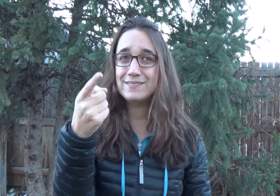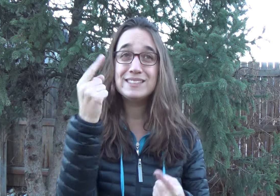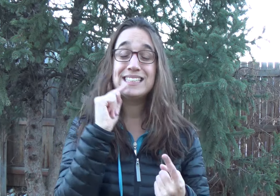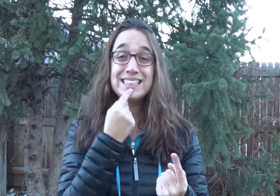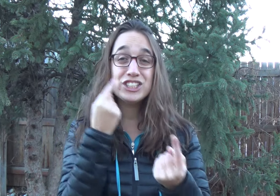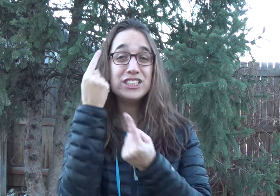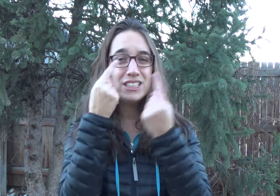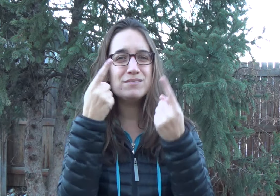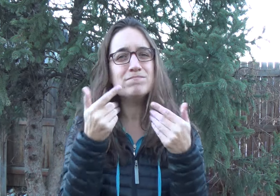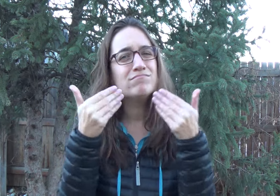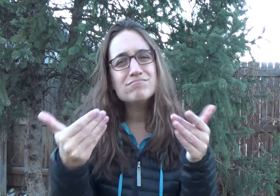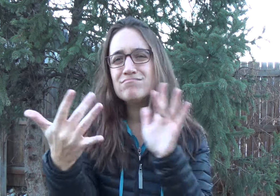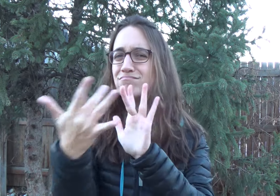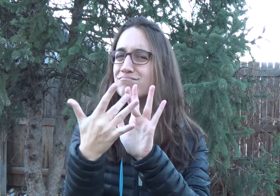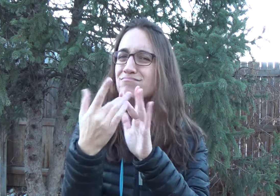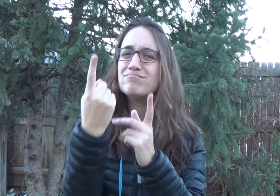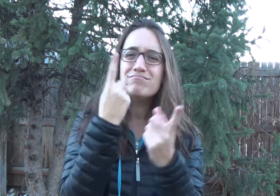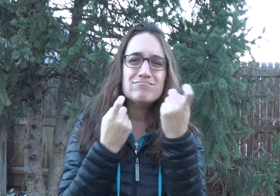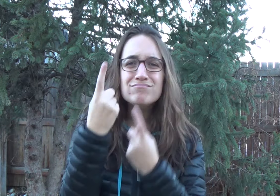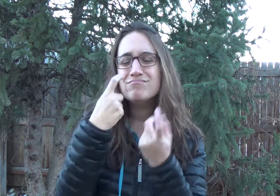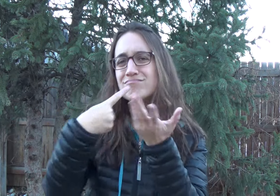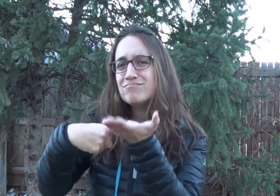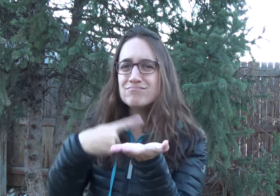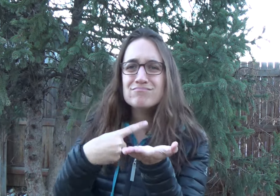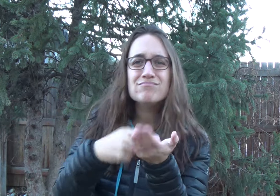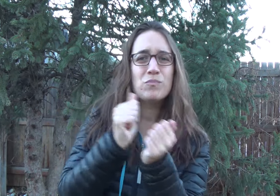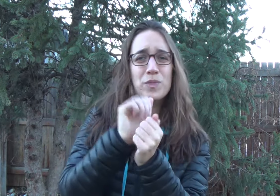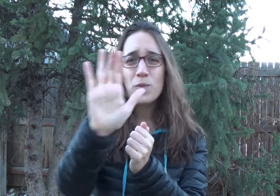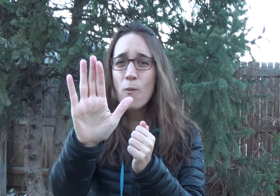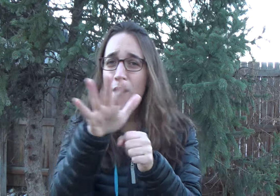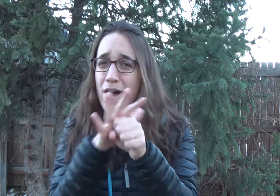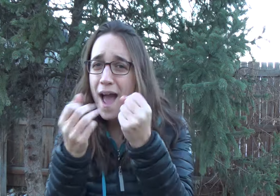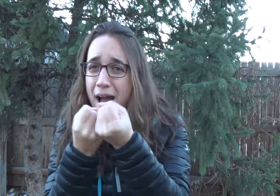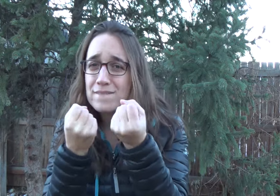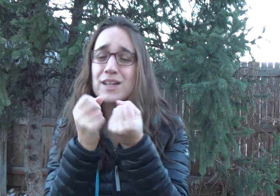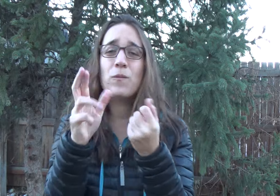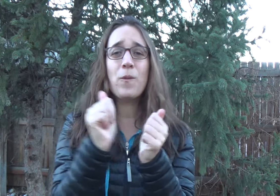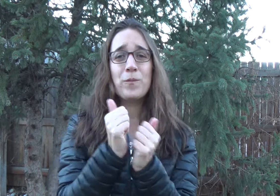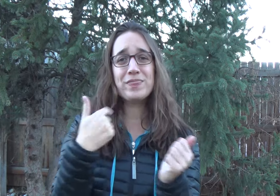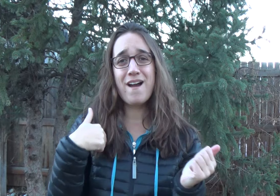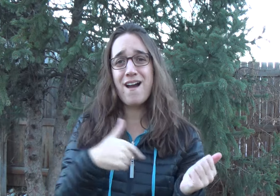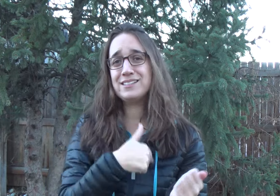go ahead and contact us to ask questions. Talk with your advocate or with us anytime.